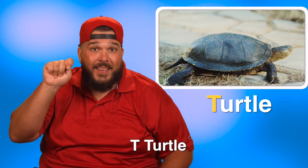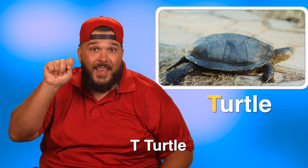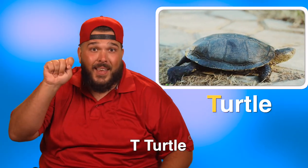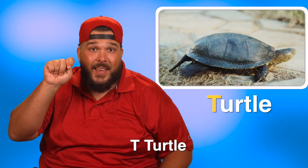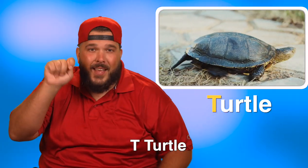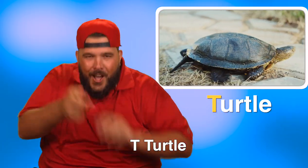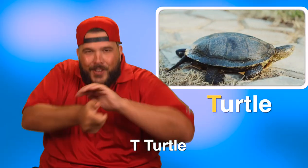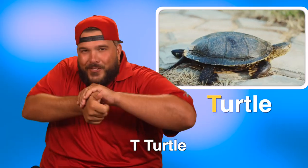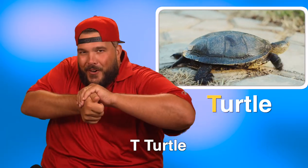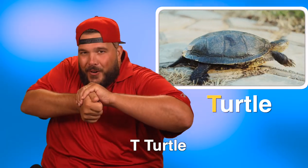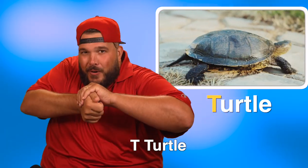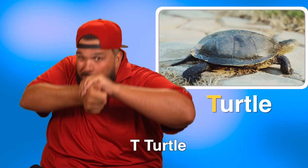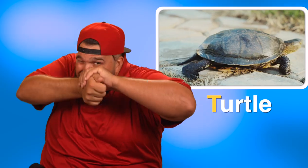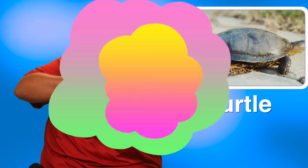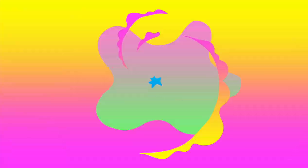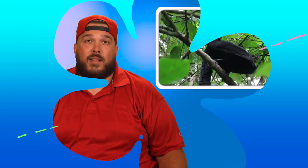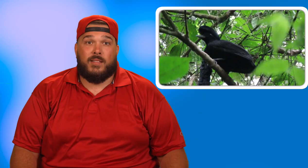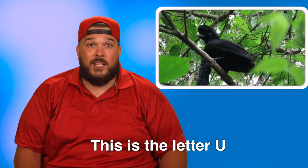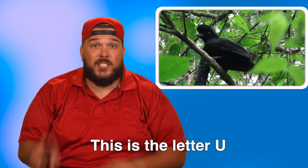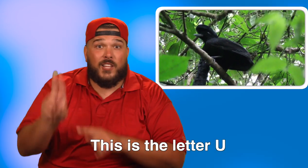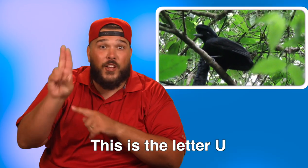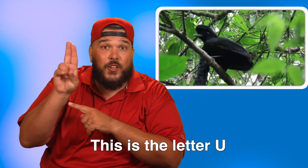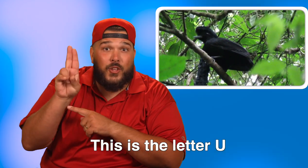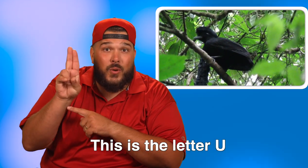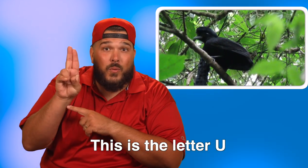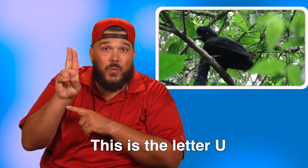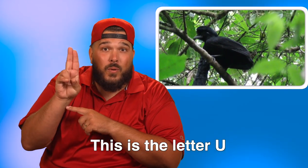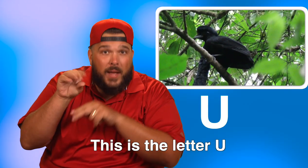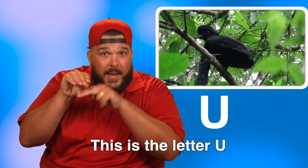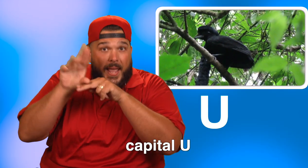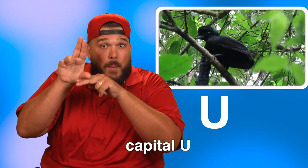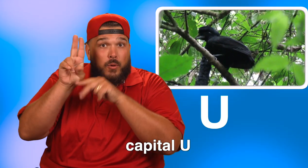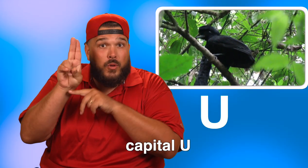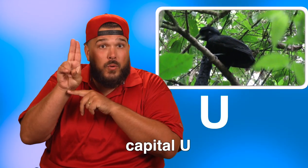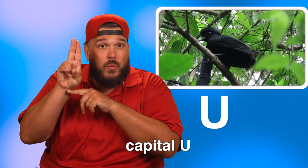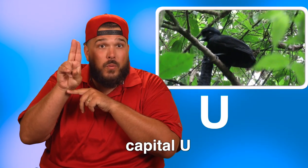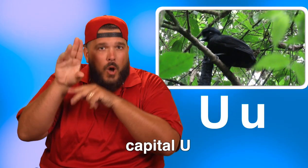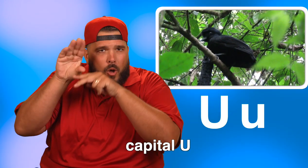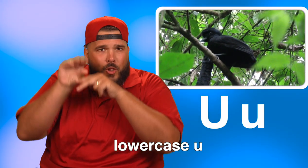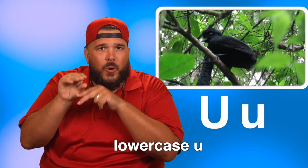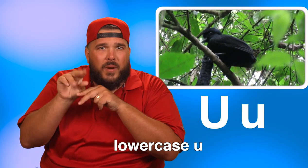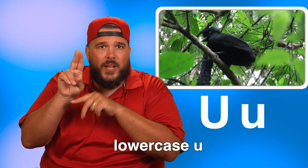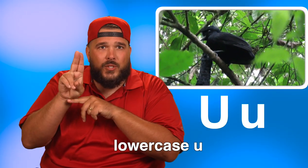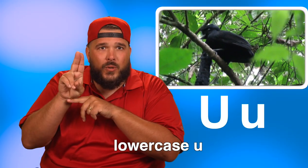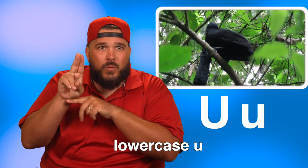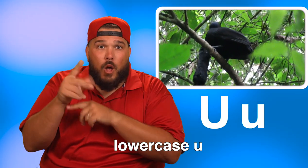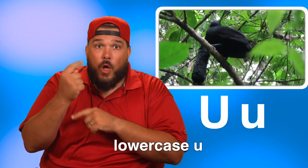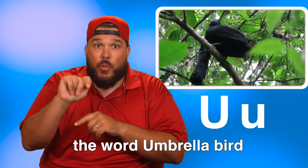T, turtle. This is the letter U. Capital U, lowercase u.